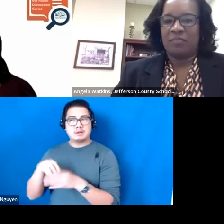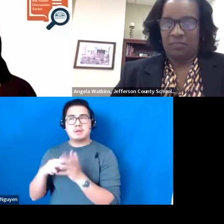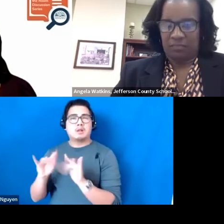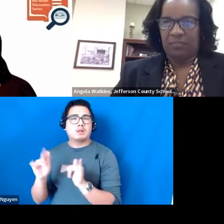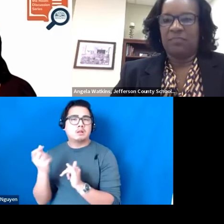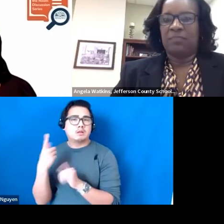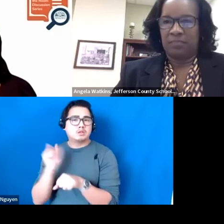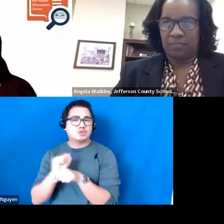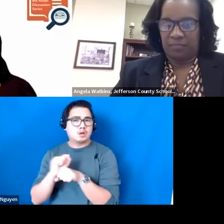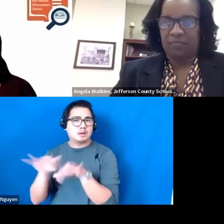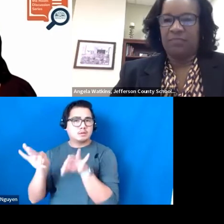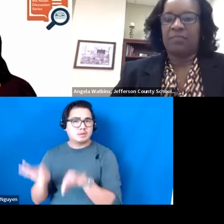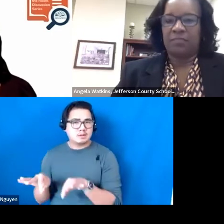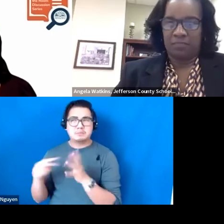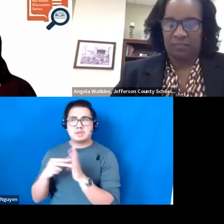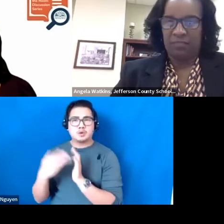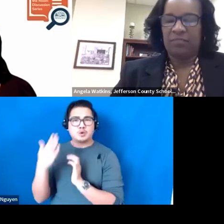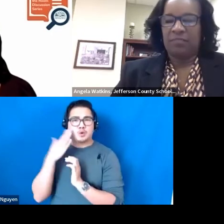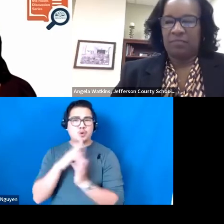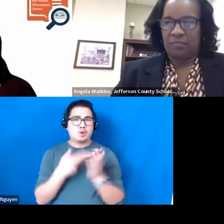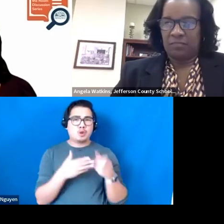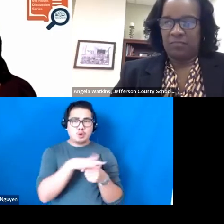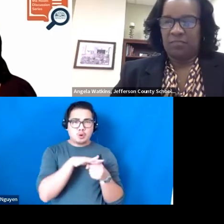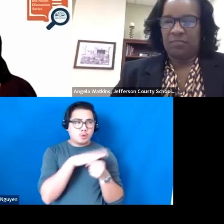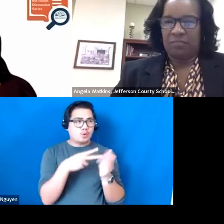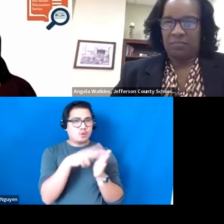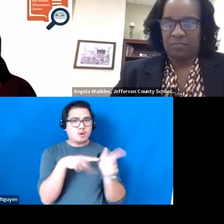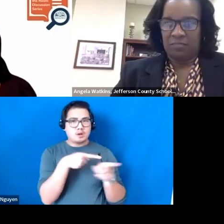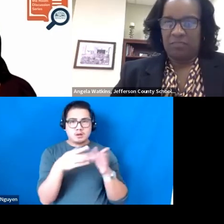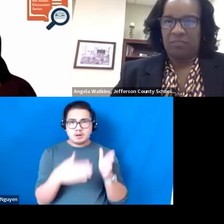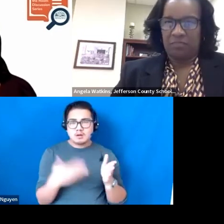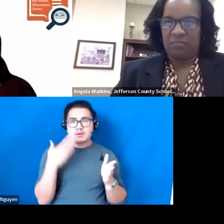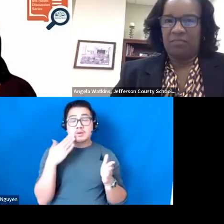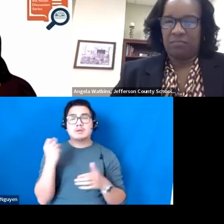They know the role of the local Reading Specialist and it is in our law, what the Job description